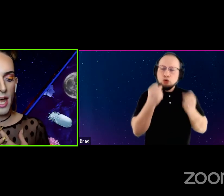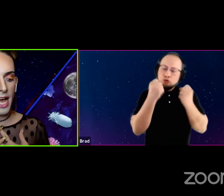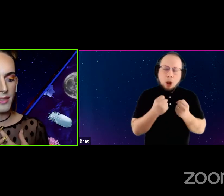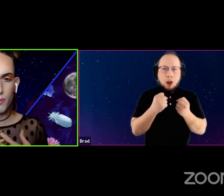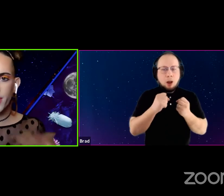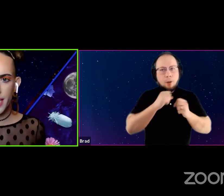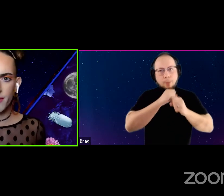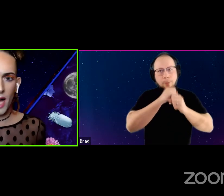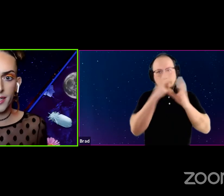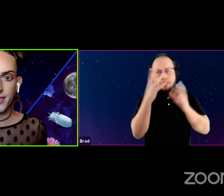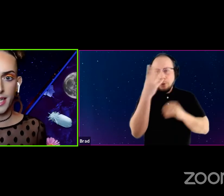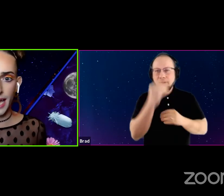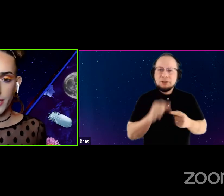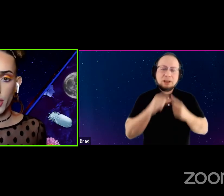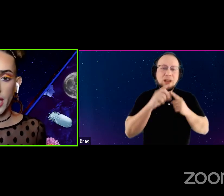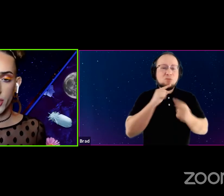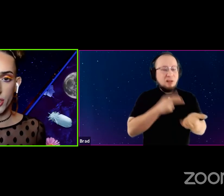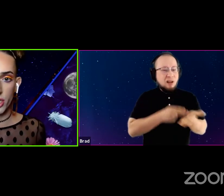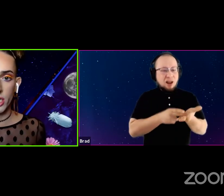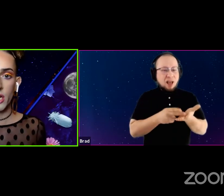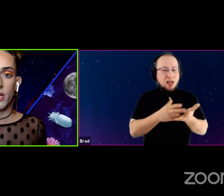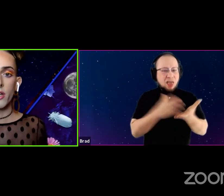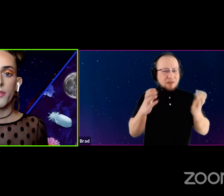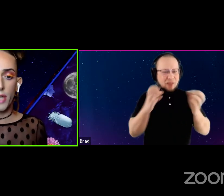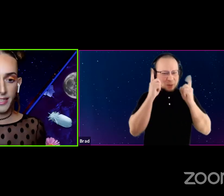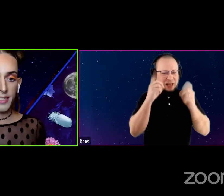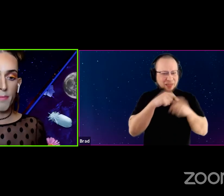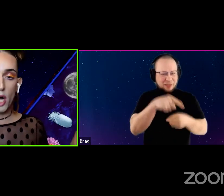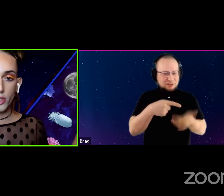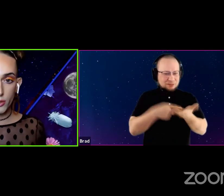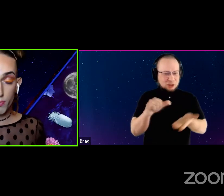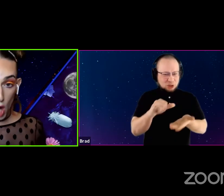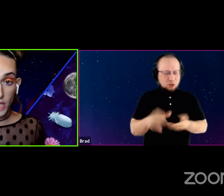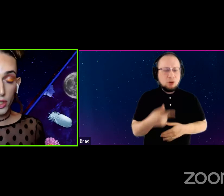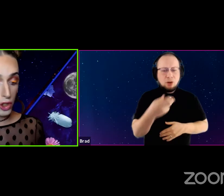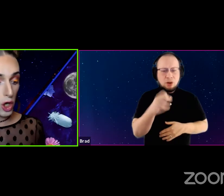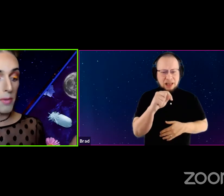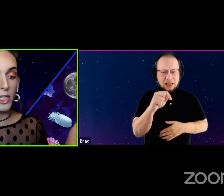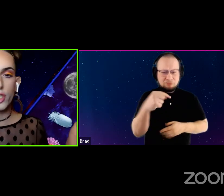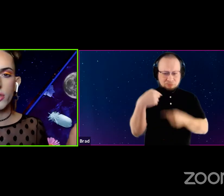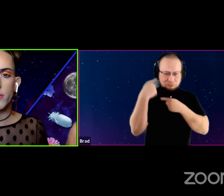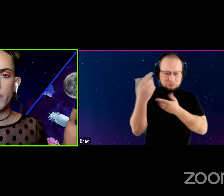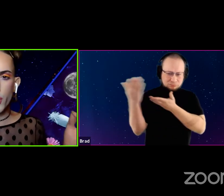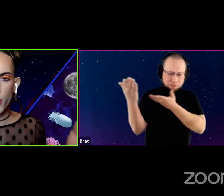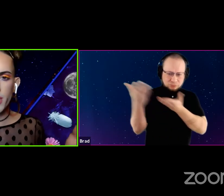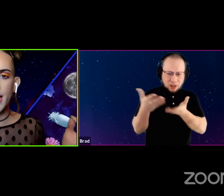And really honestly like educational. The guests have brought so much beauty,